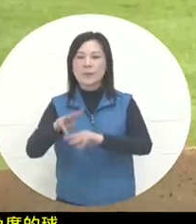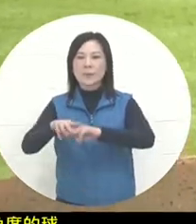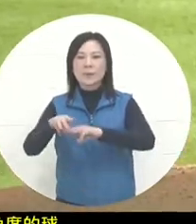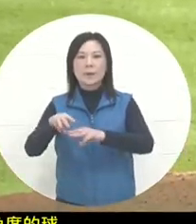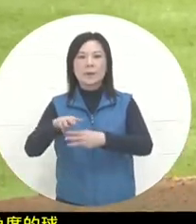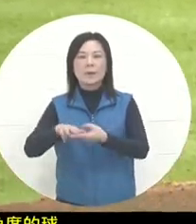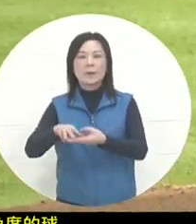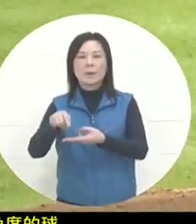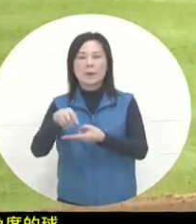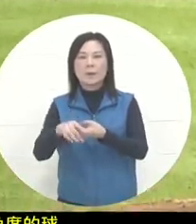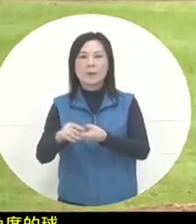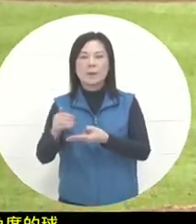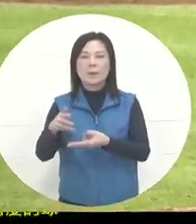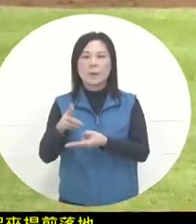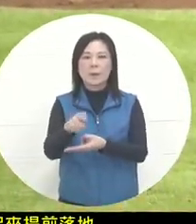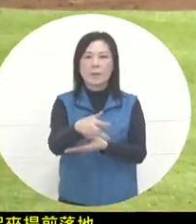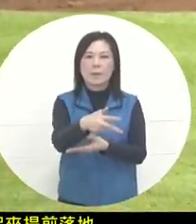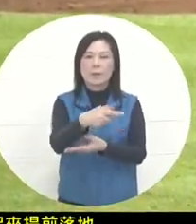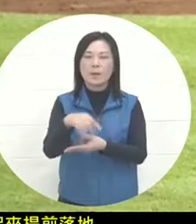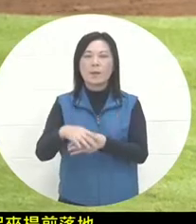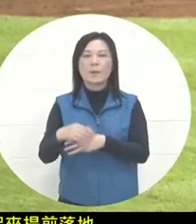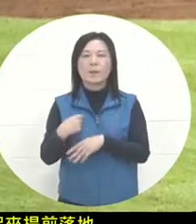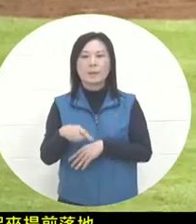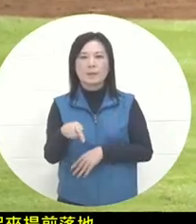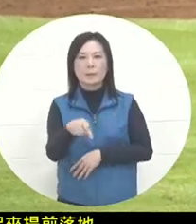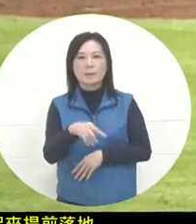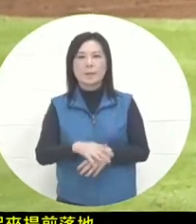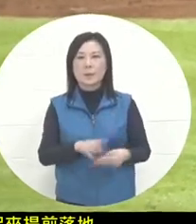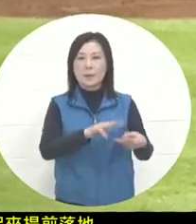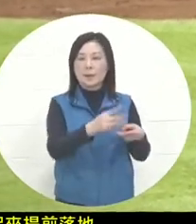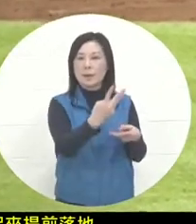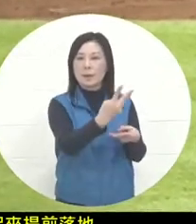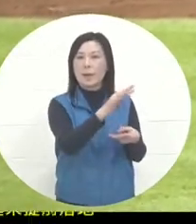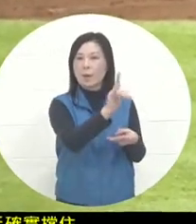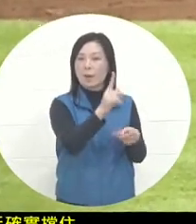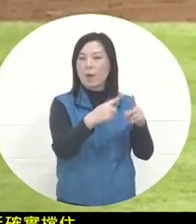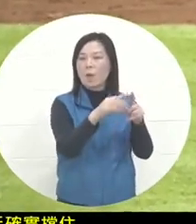from advancing further, even if there are people in the mountain now, if you don't block it well, you will lose points.